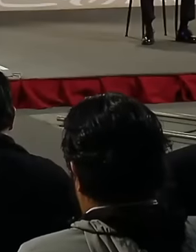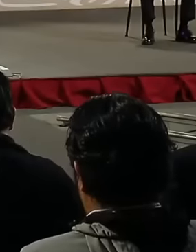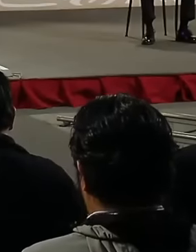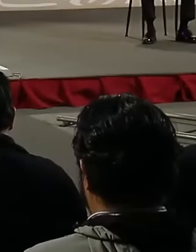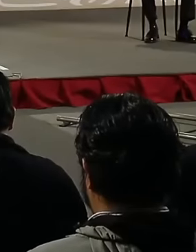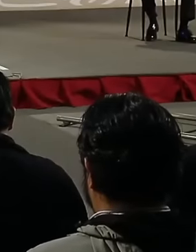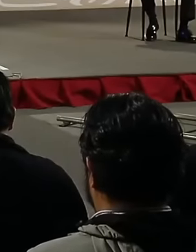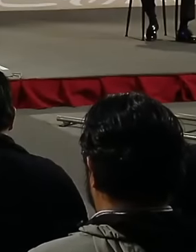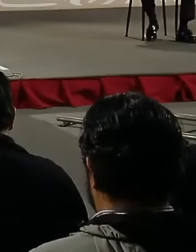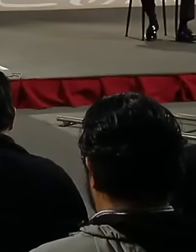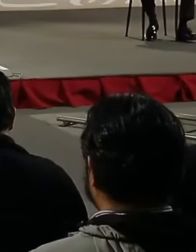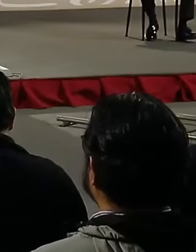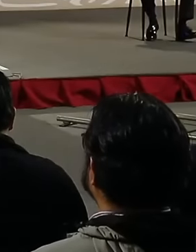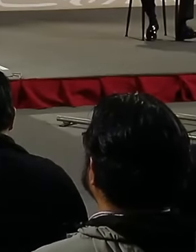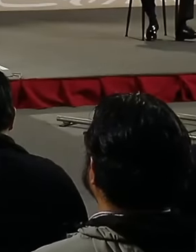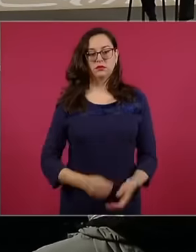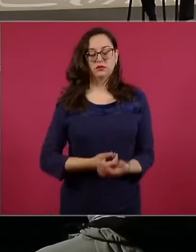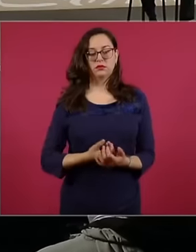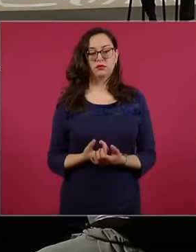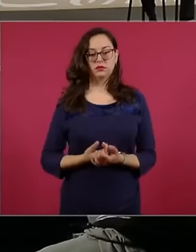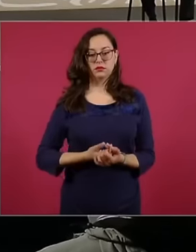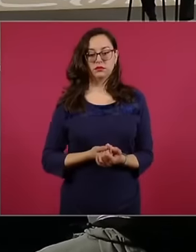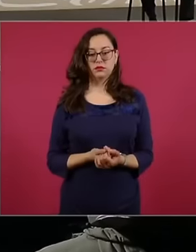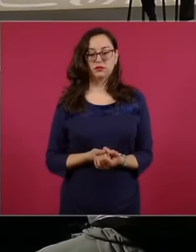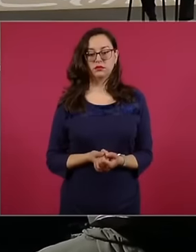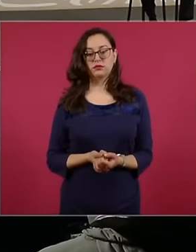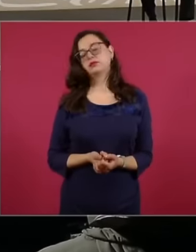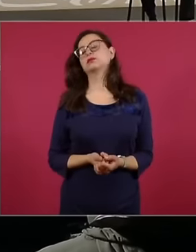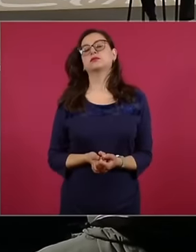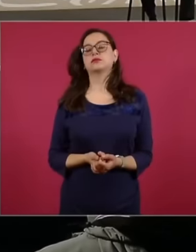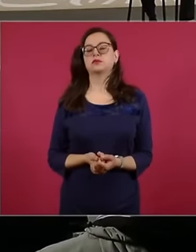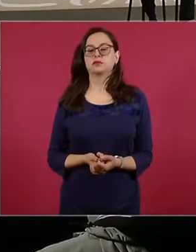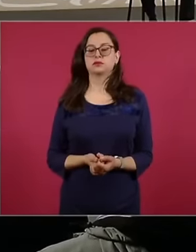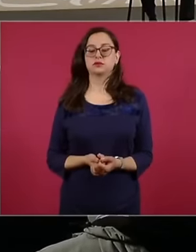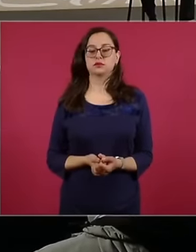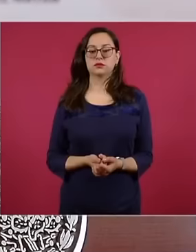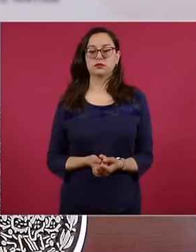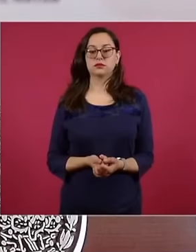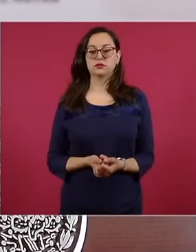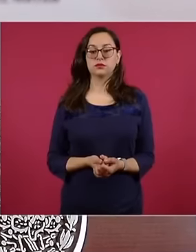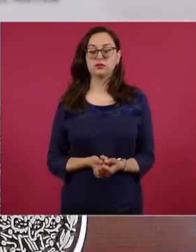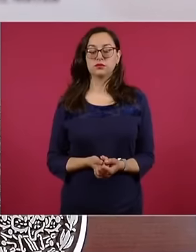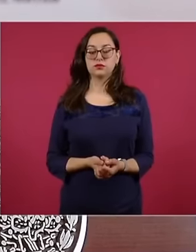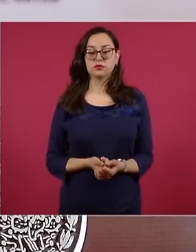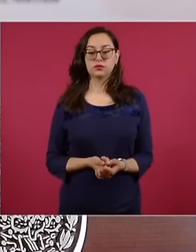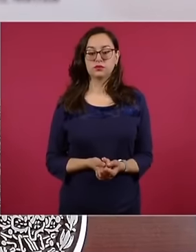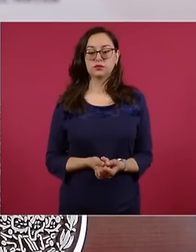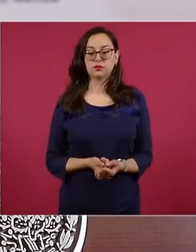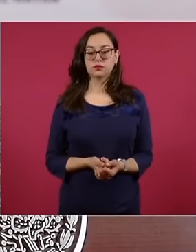to avoid the setbacks that they have. In public transportation, we will finish